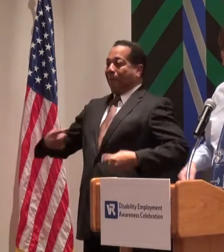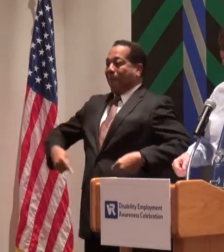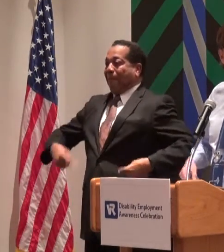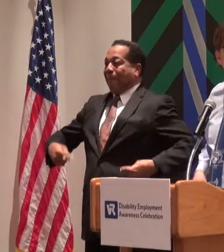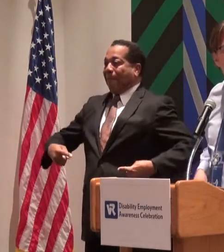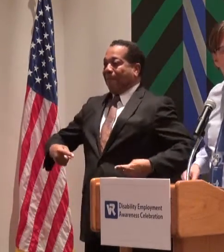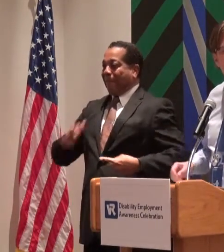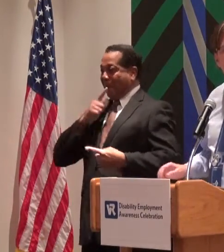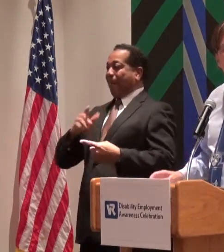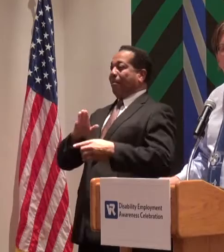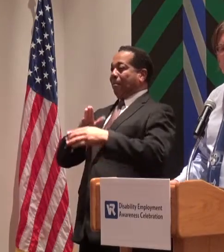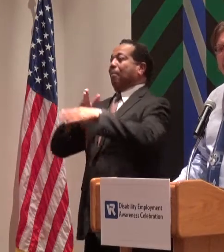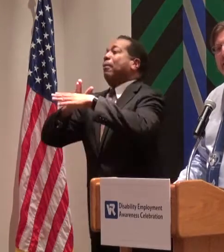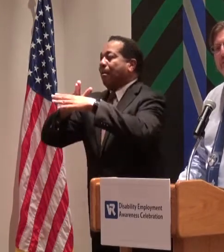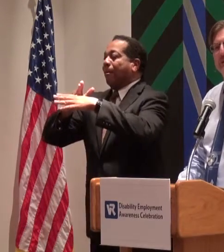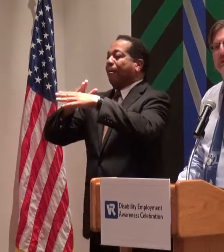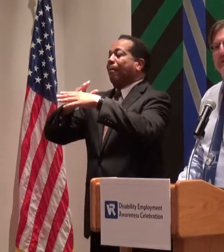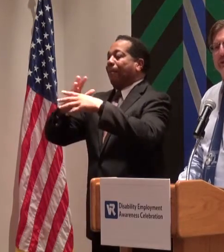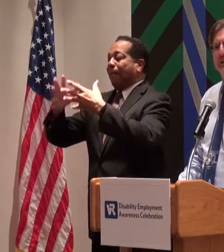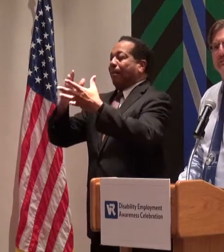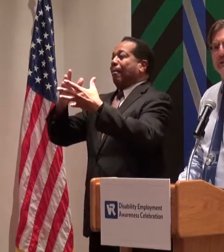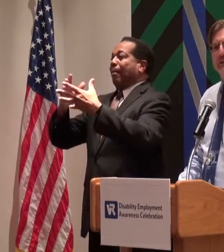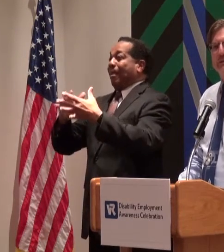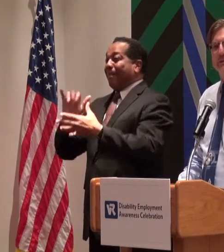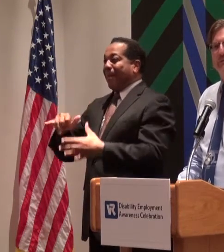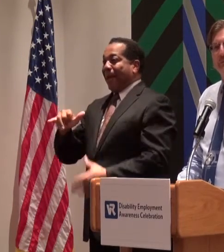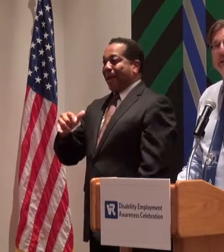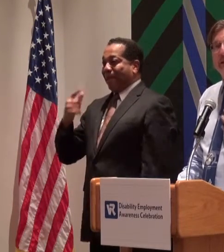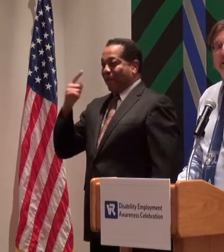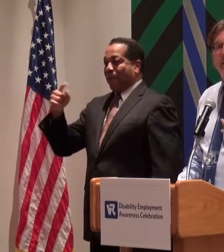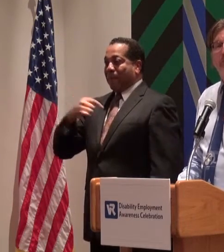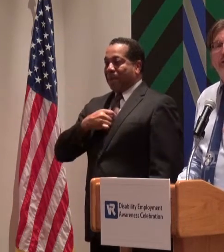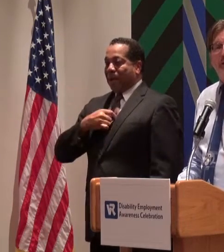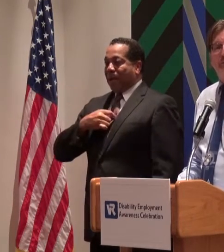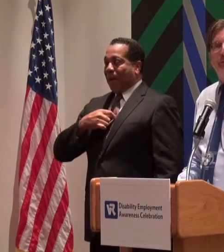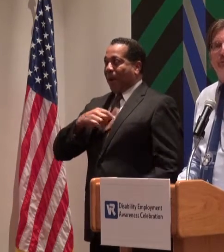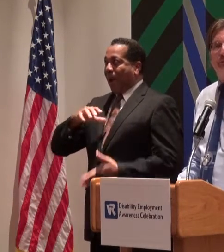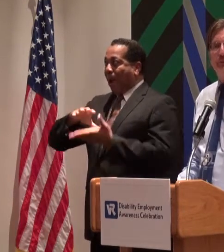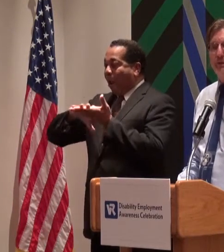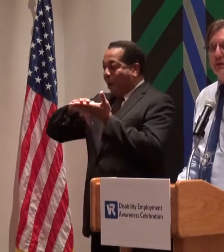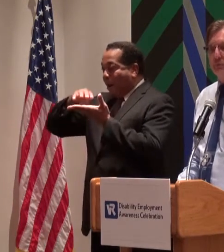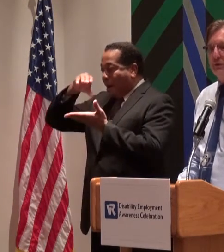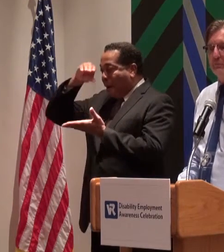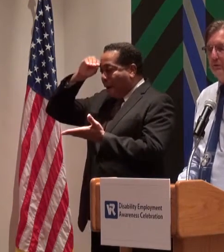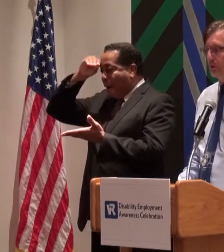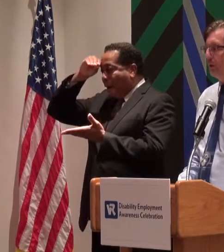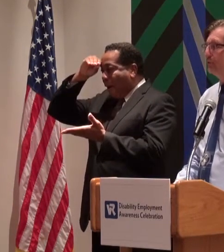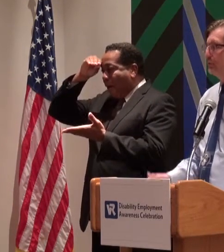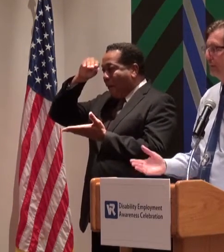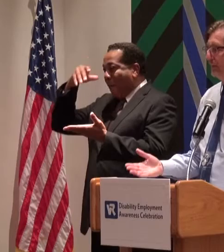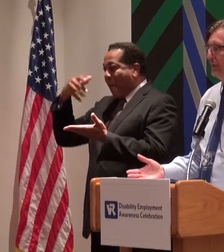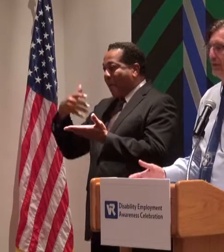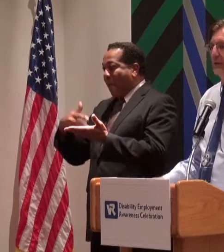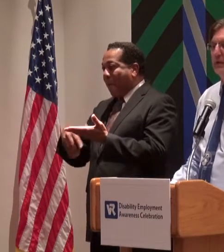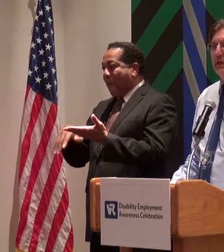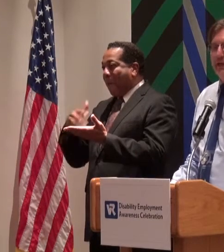you basically don't run into the elevator And that was, as a human, for me, it was a humbling experience to realize what folks go through every day